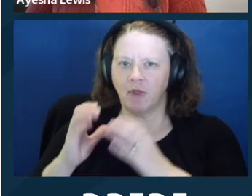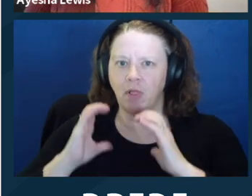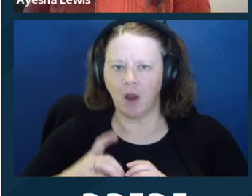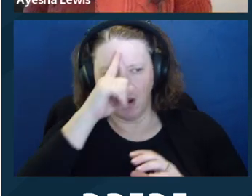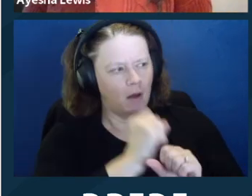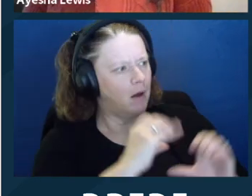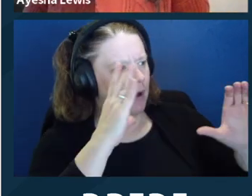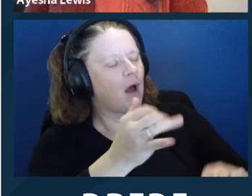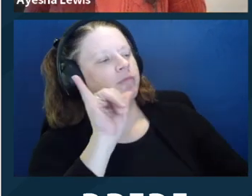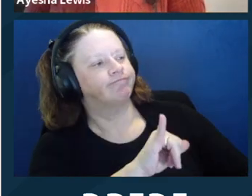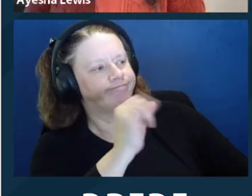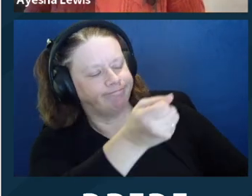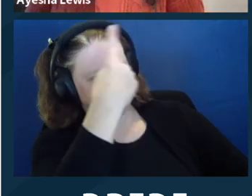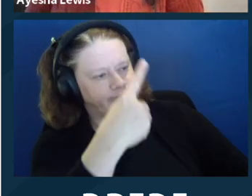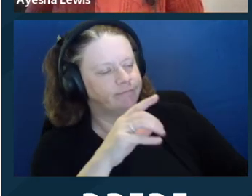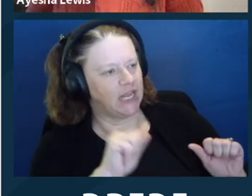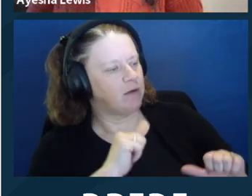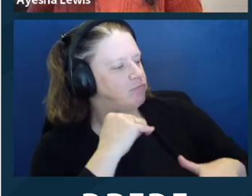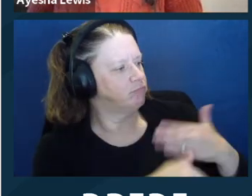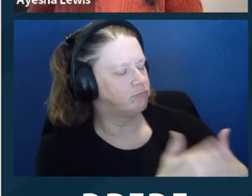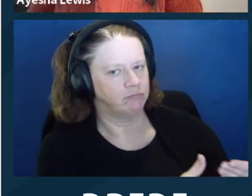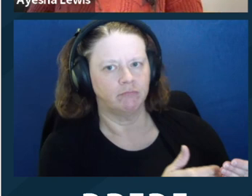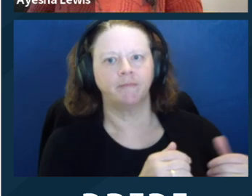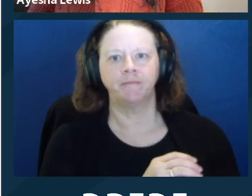decisionmaking. And when you're assessing the capacity of